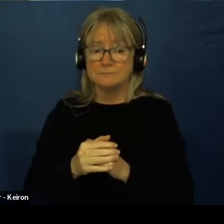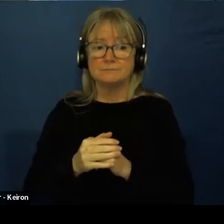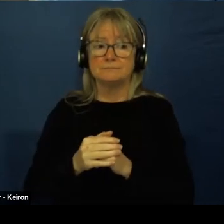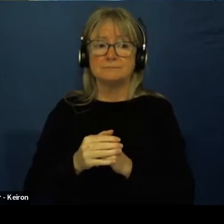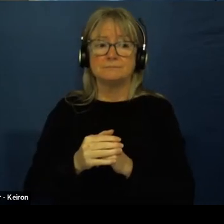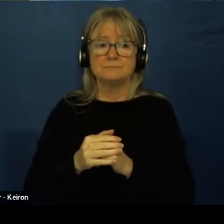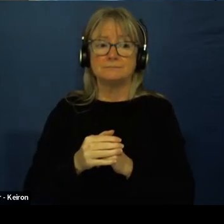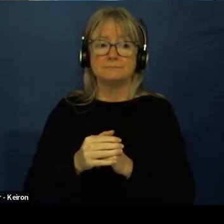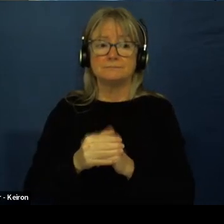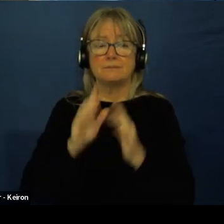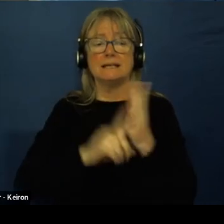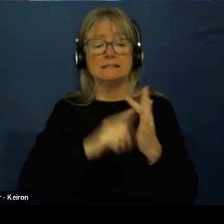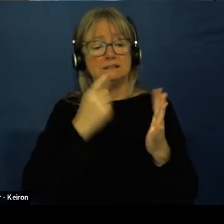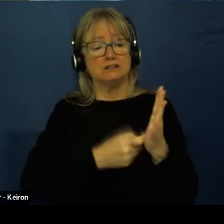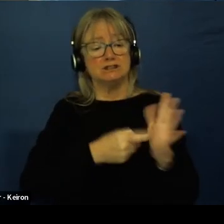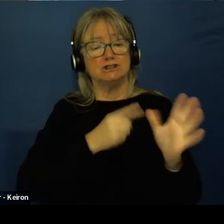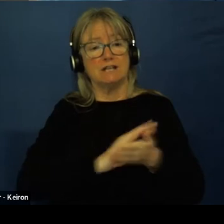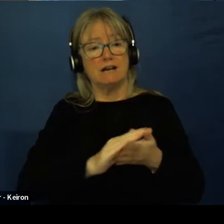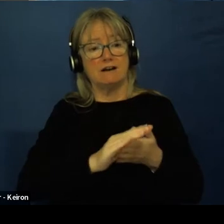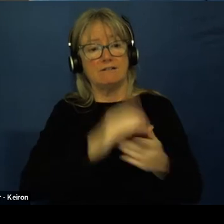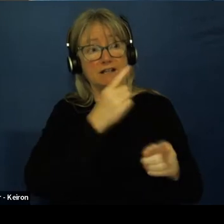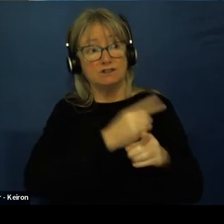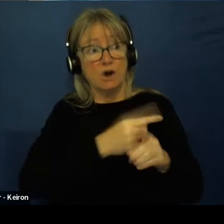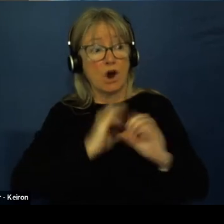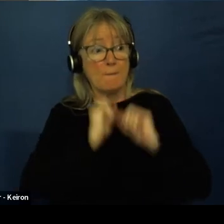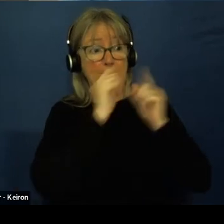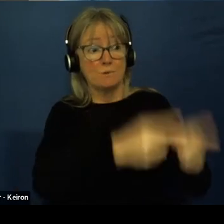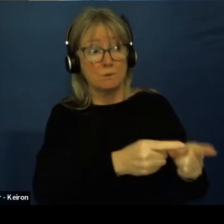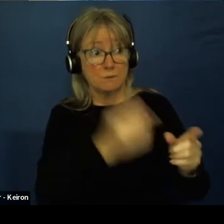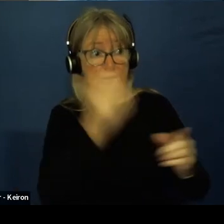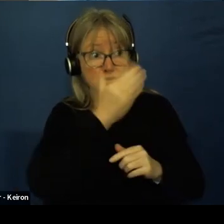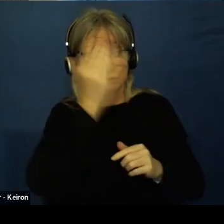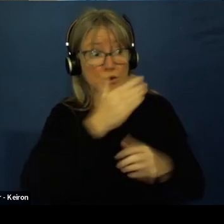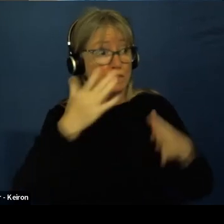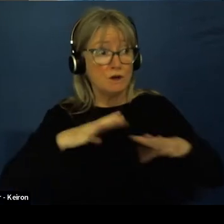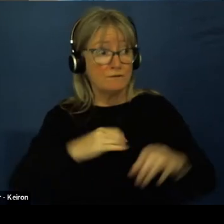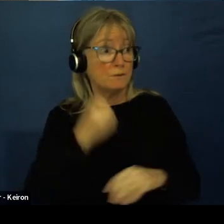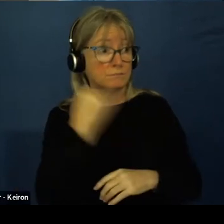So, when I went to school we didn't have the independence, but I changed it, and we just had to wear blue.